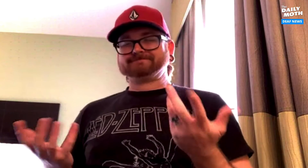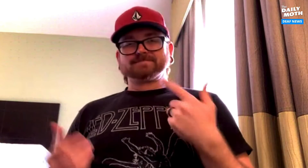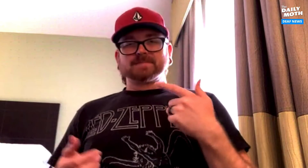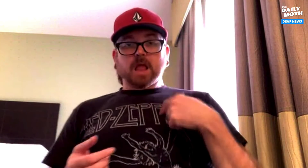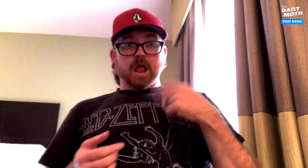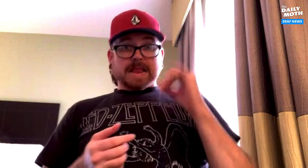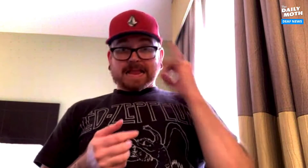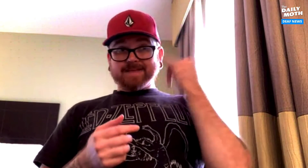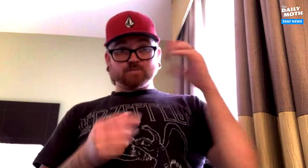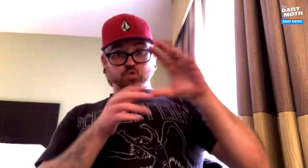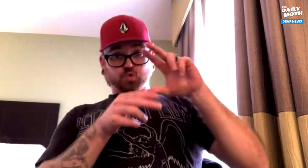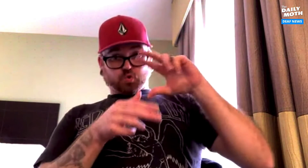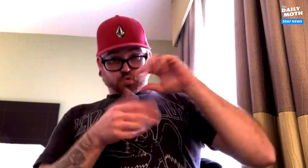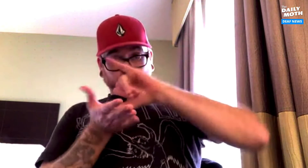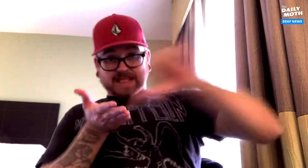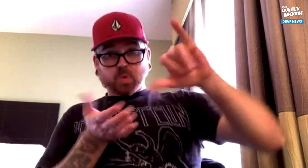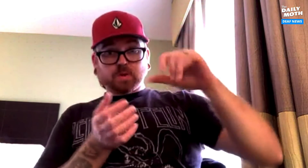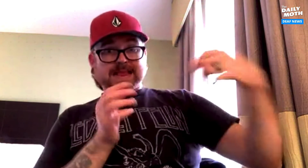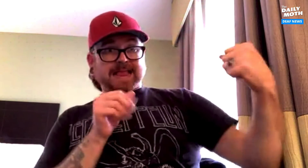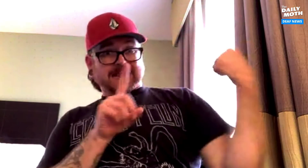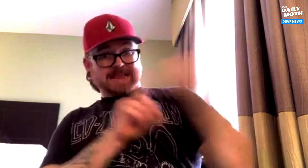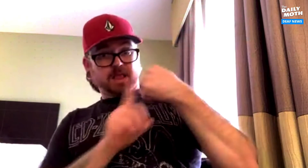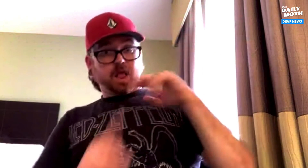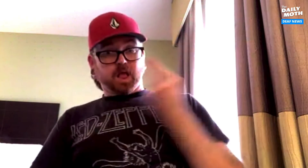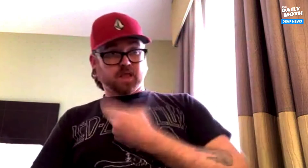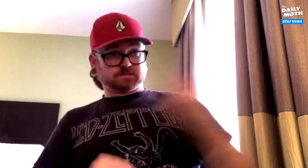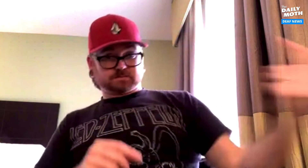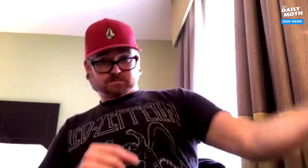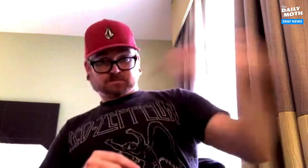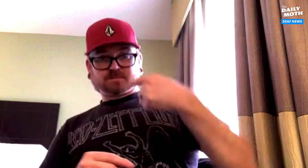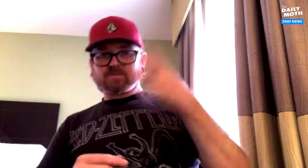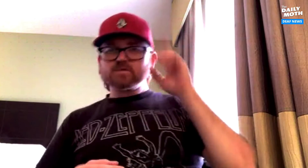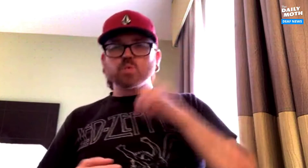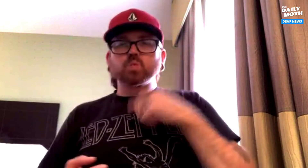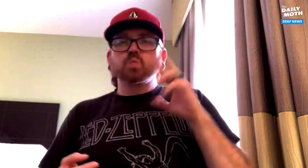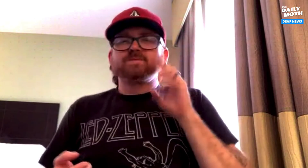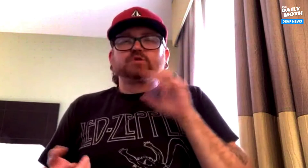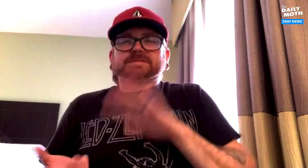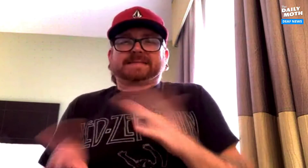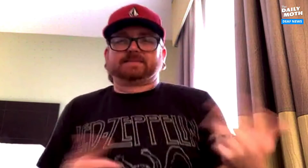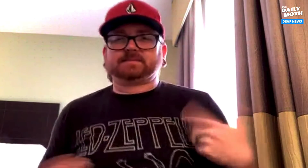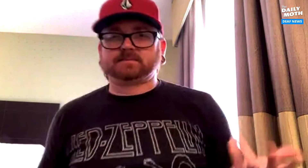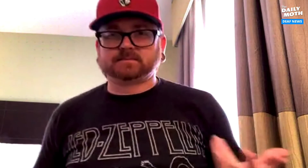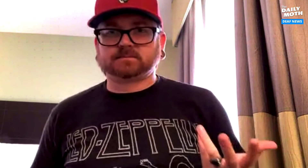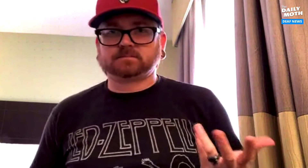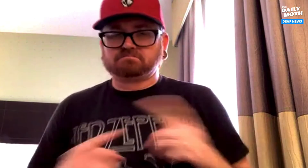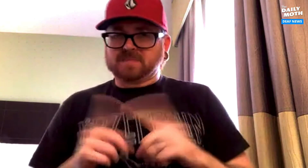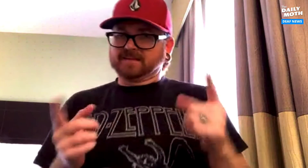If the tornado hit us, we would have been dead.